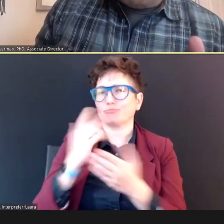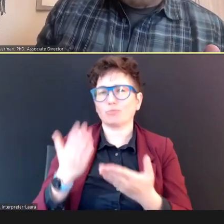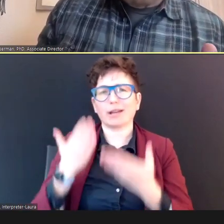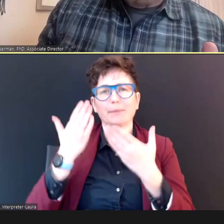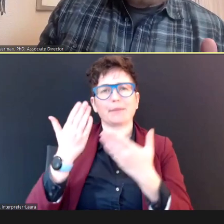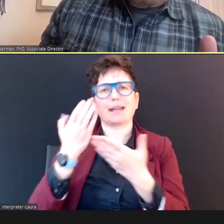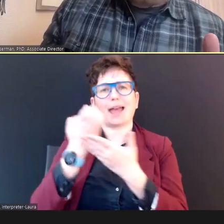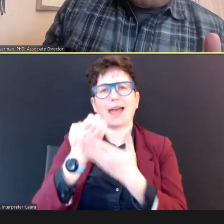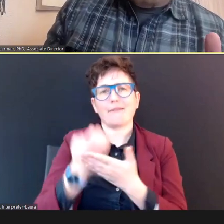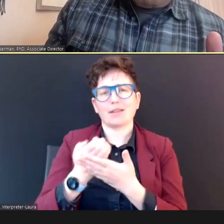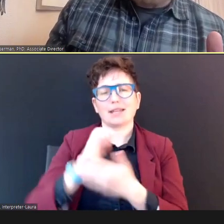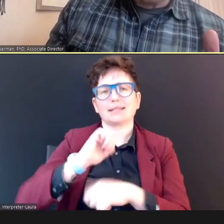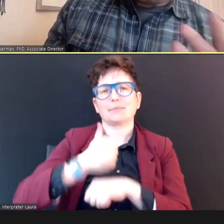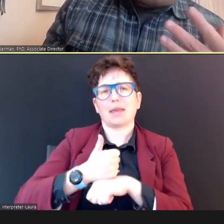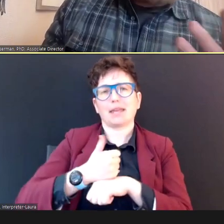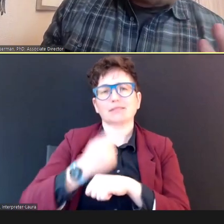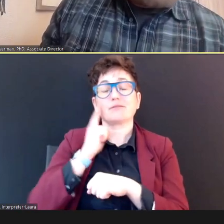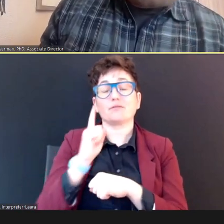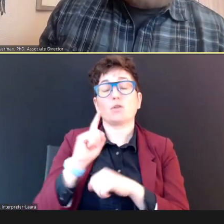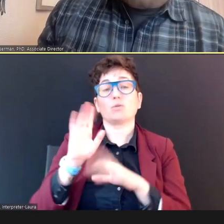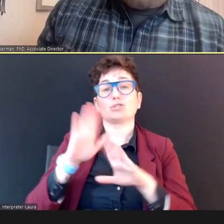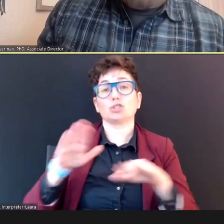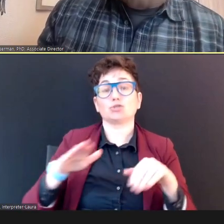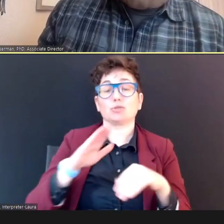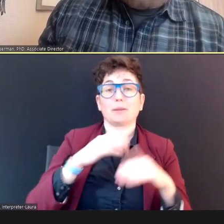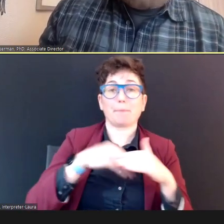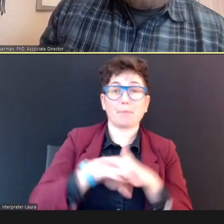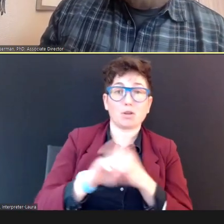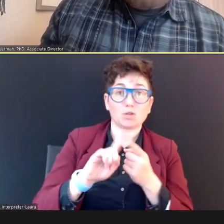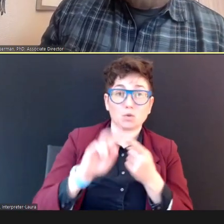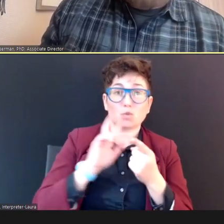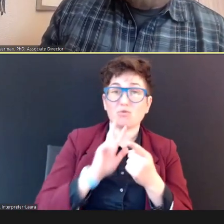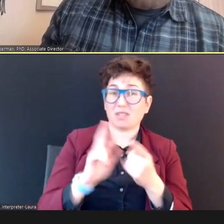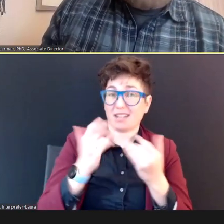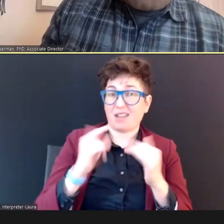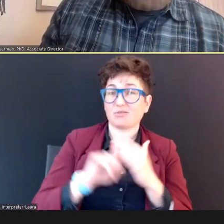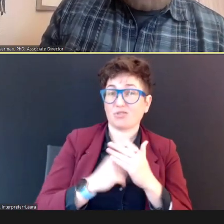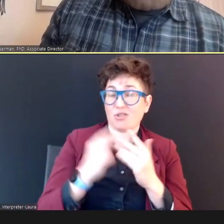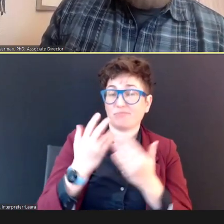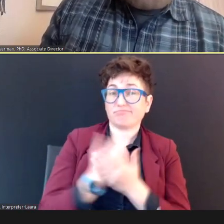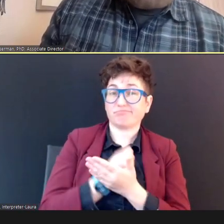is increasingly, being used for children, in older age brackets, as well.